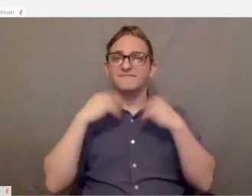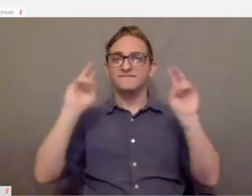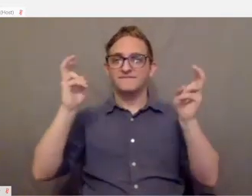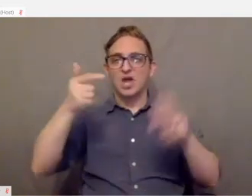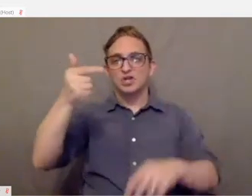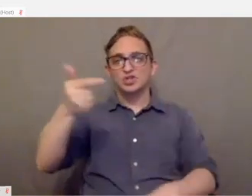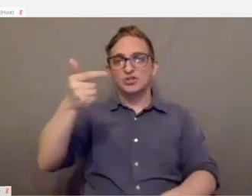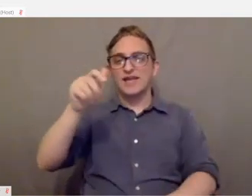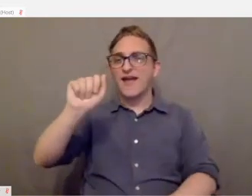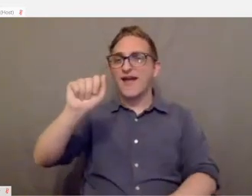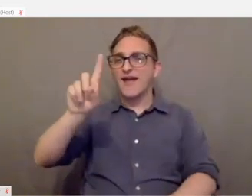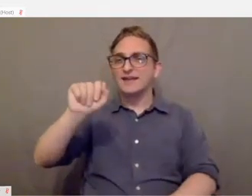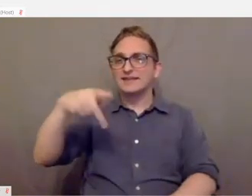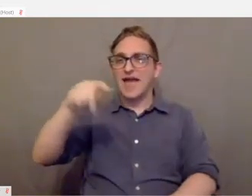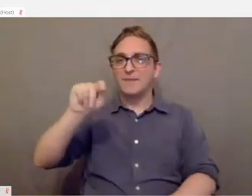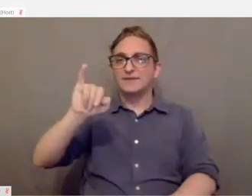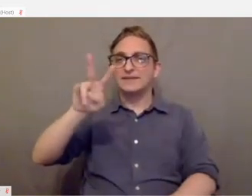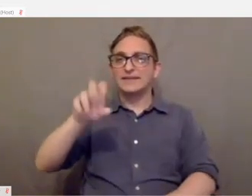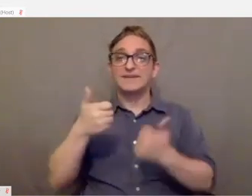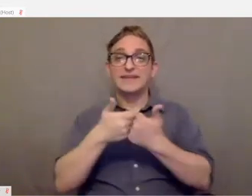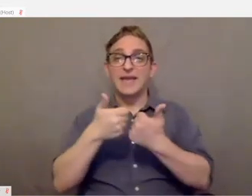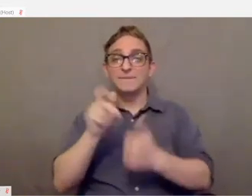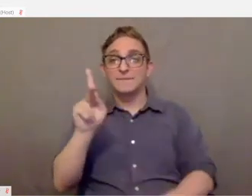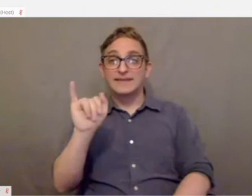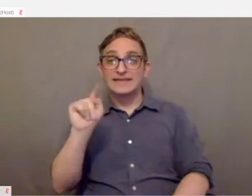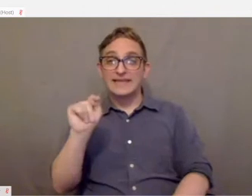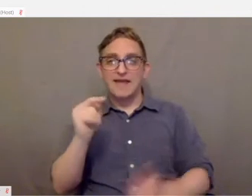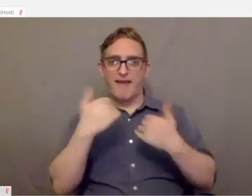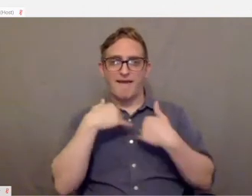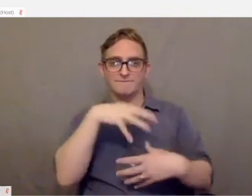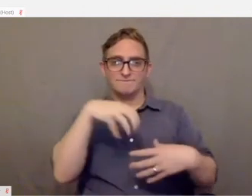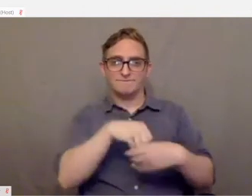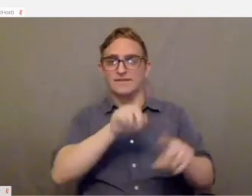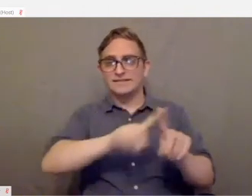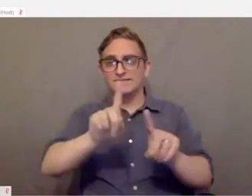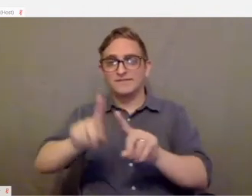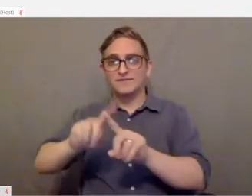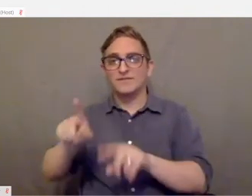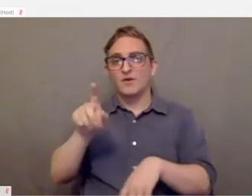It comes with switches and mounting options for an affordable price.